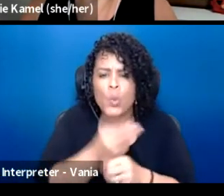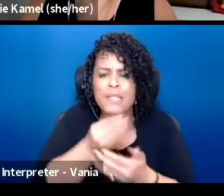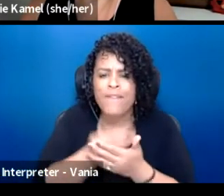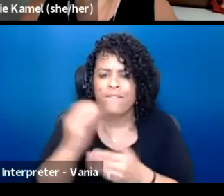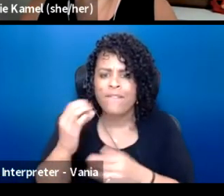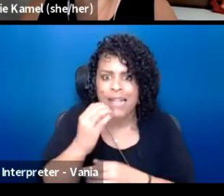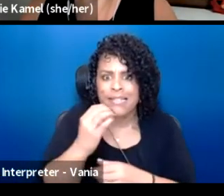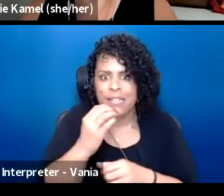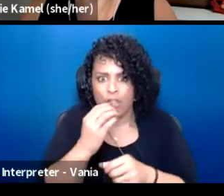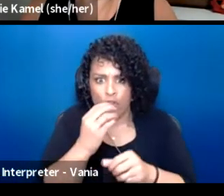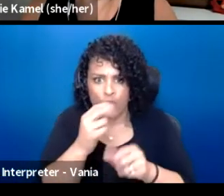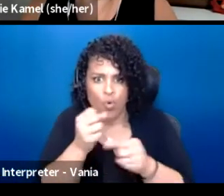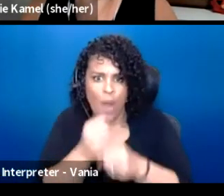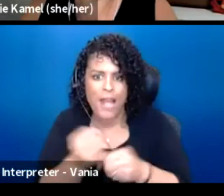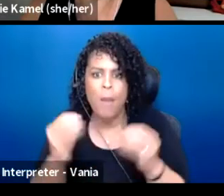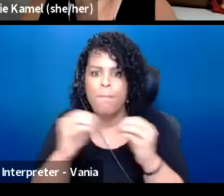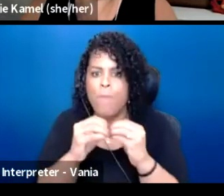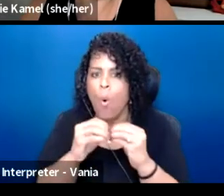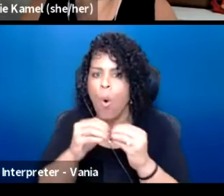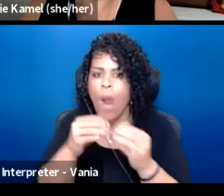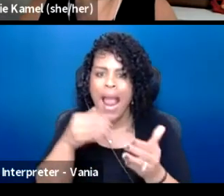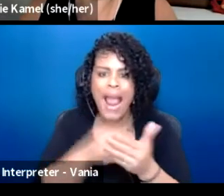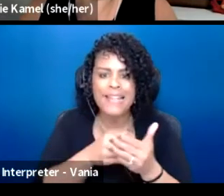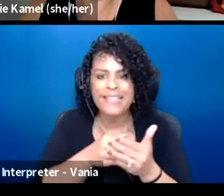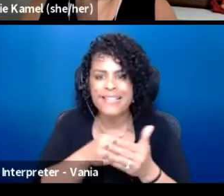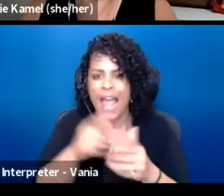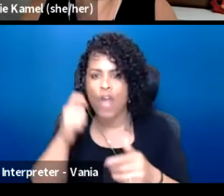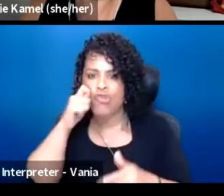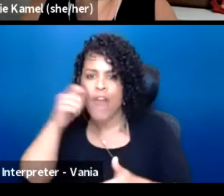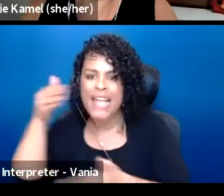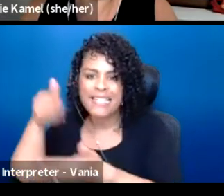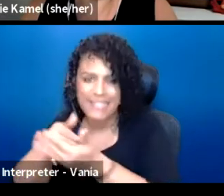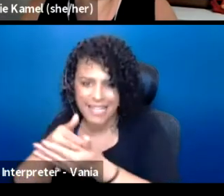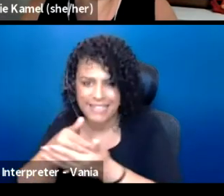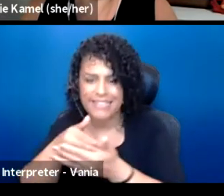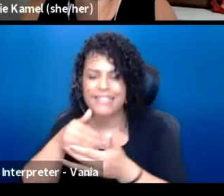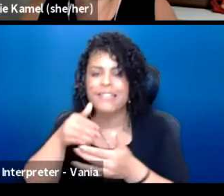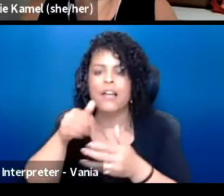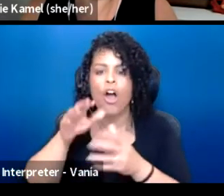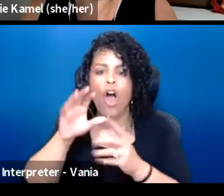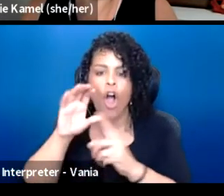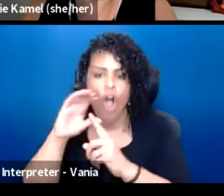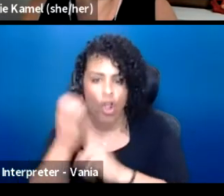to create a more anti-racist arts and cultural sector. And that starts with self interrogation